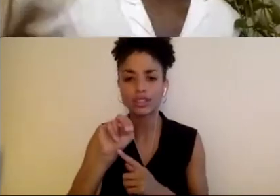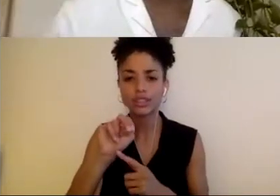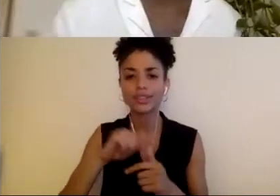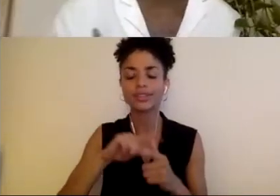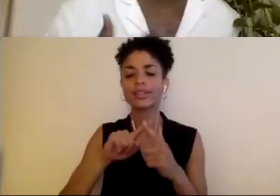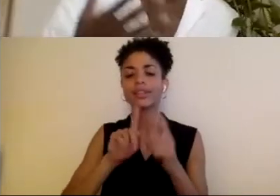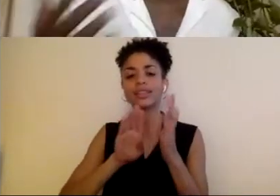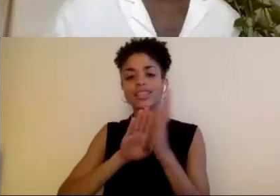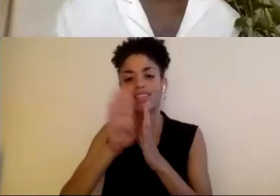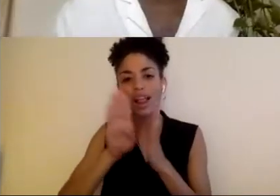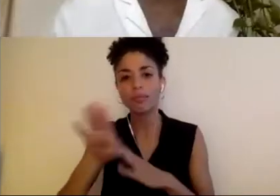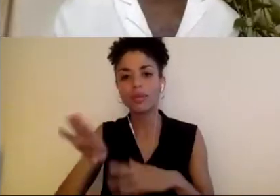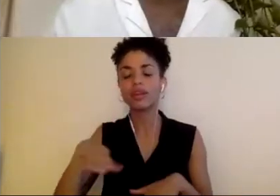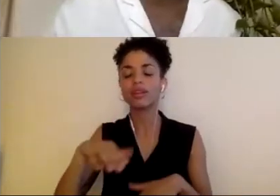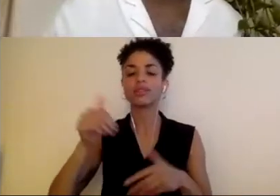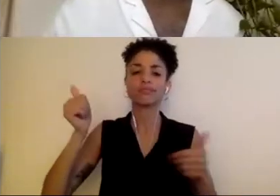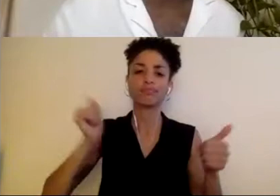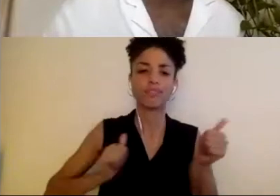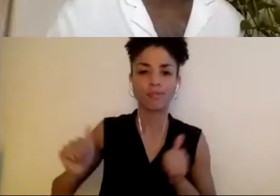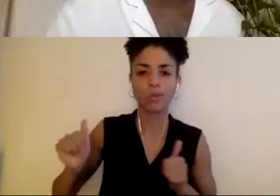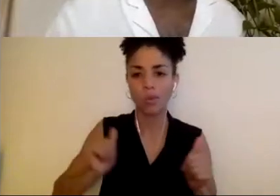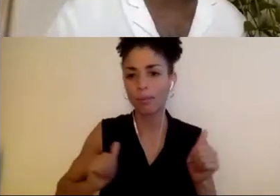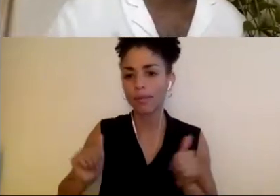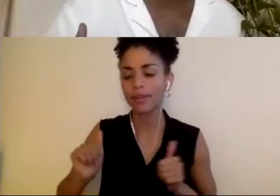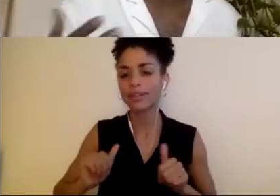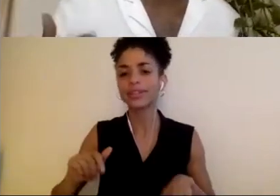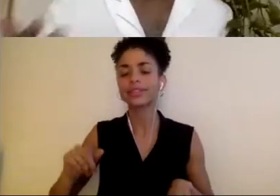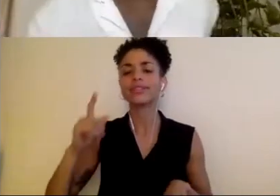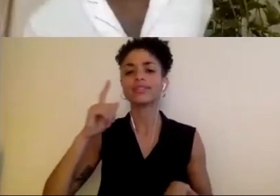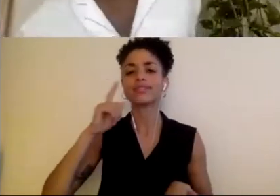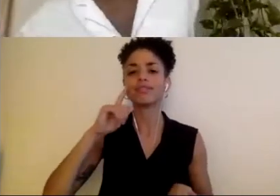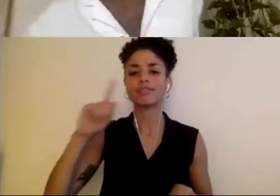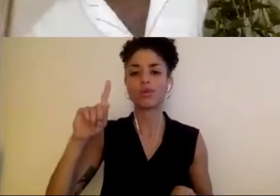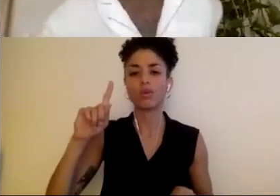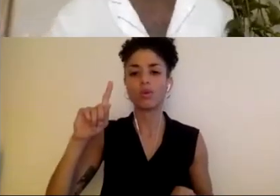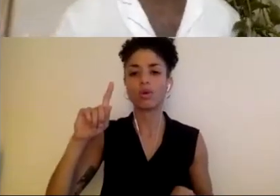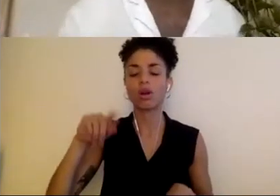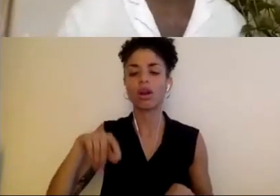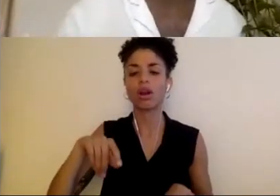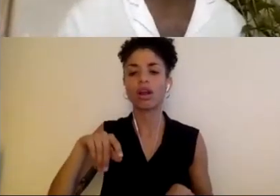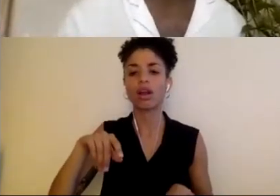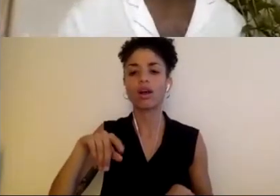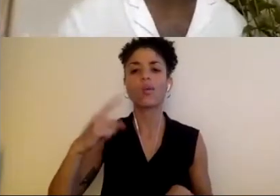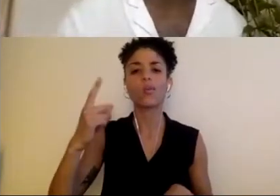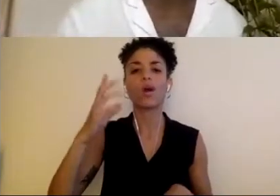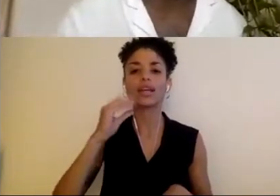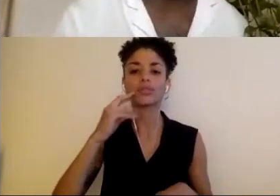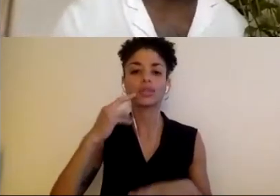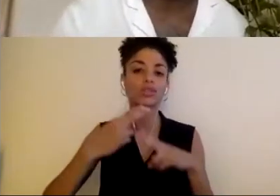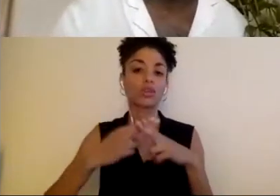execution of this disabled led experience called I WANNA BE WITH YOU EVERYWHERE